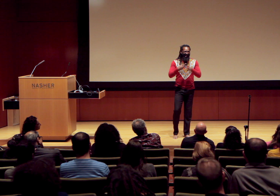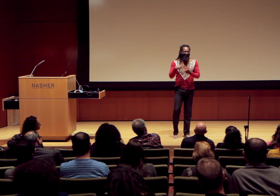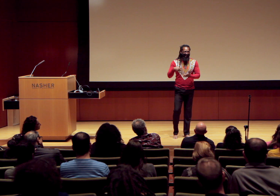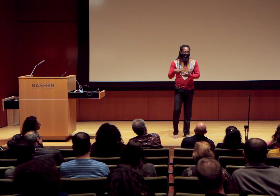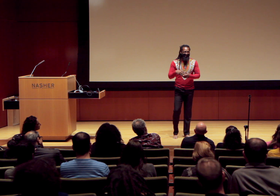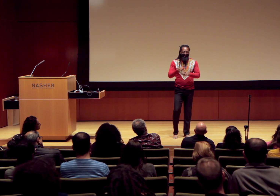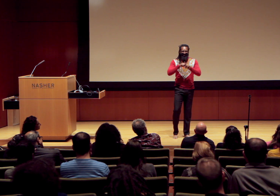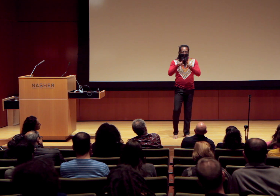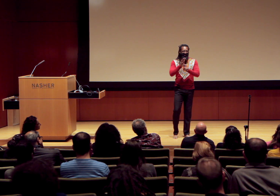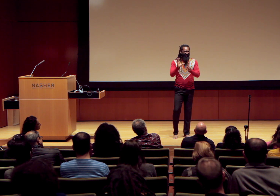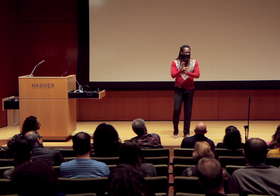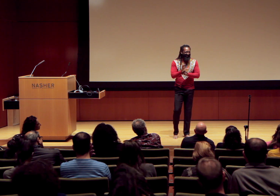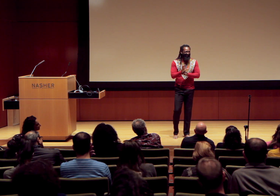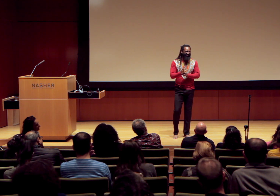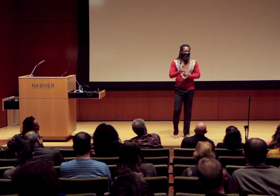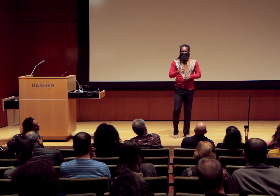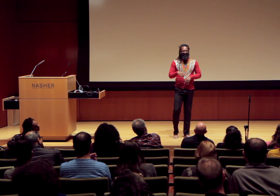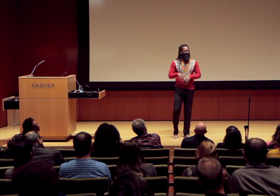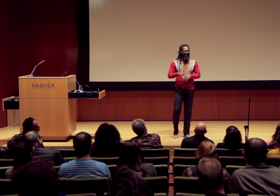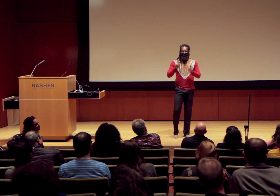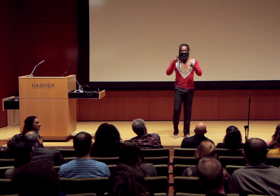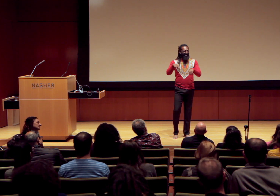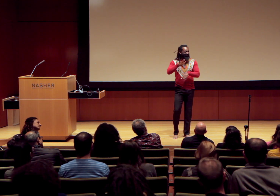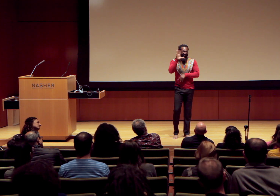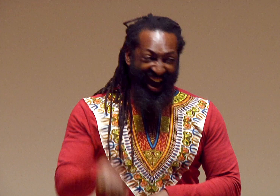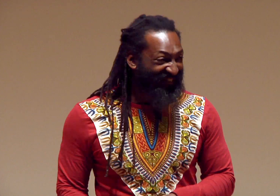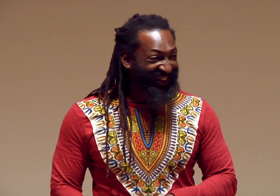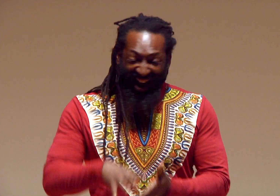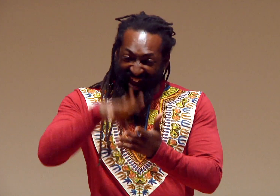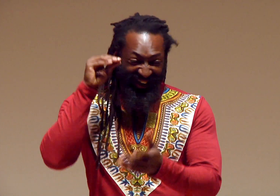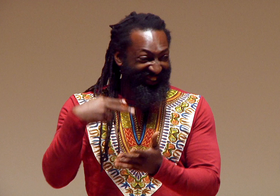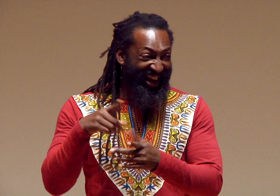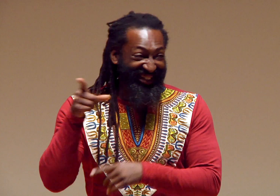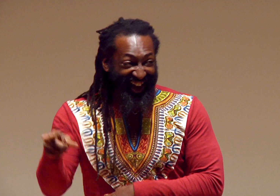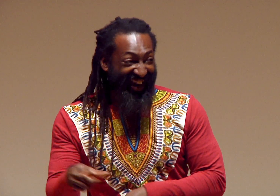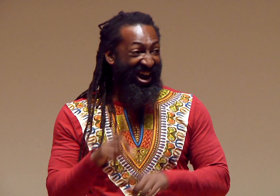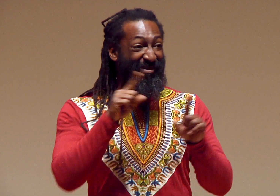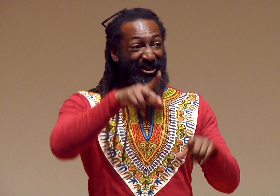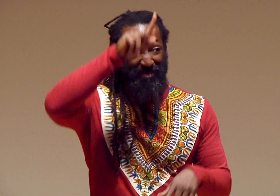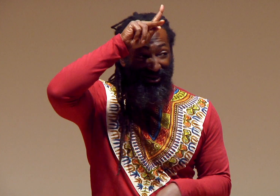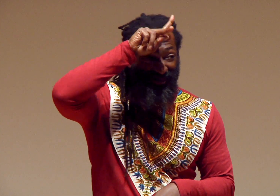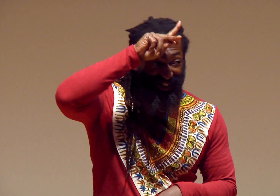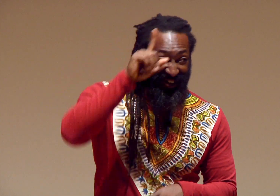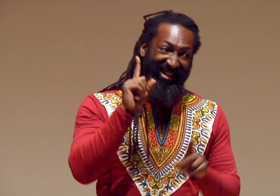And then I wanted to learn different kinds of dance that related to different cultures. So I went to African and learned dance there,